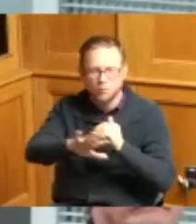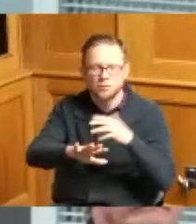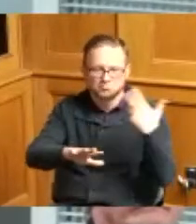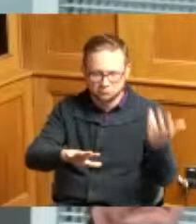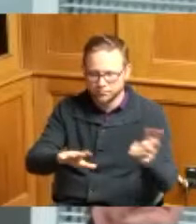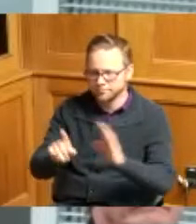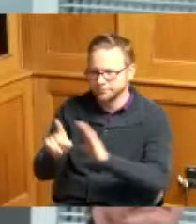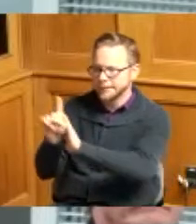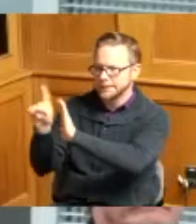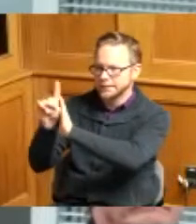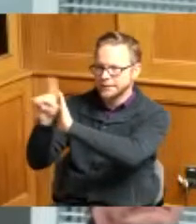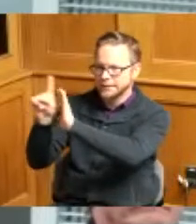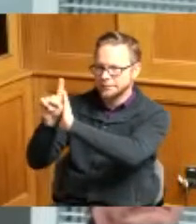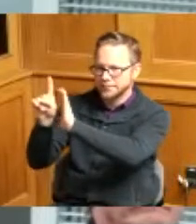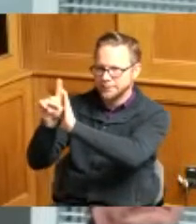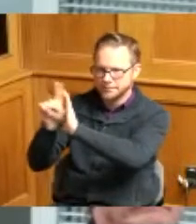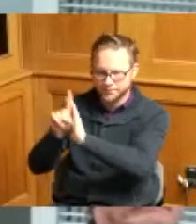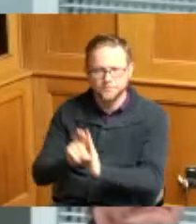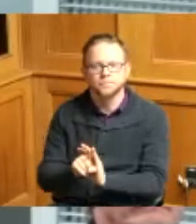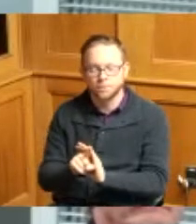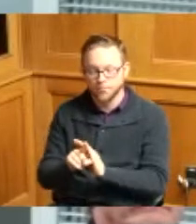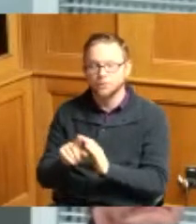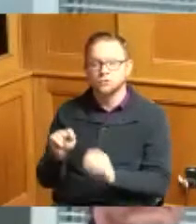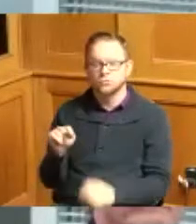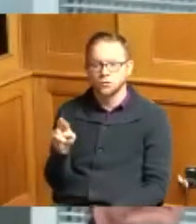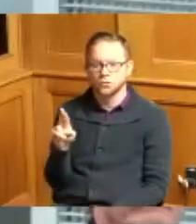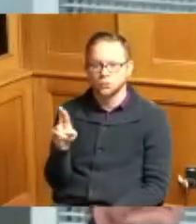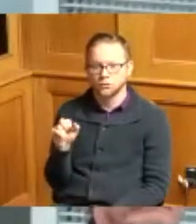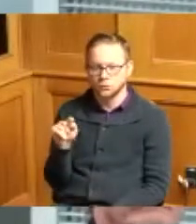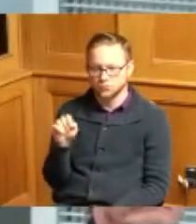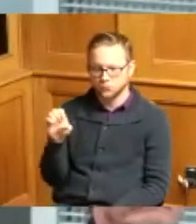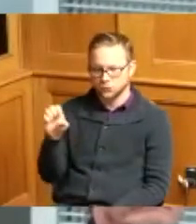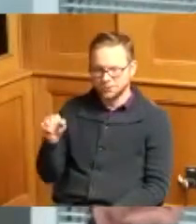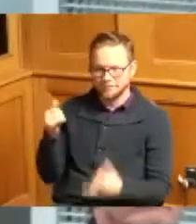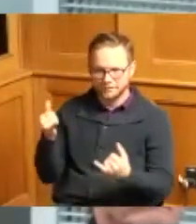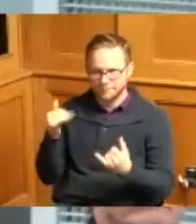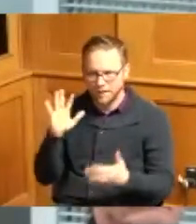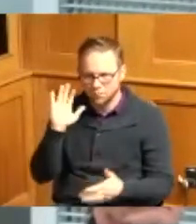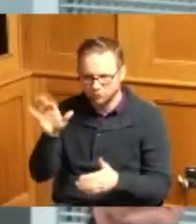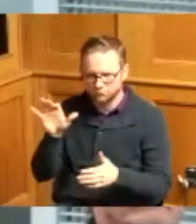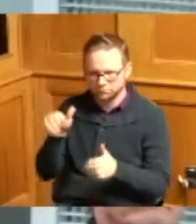just like this one the Trustees have decided to hide behind this opinion of the attorney general